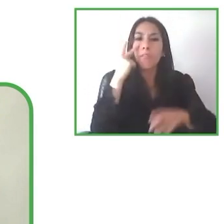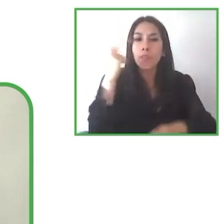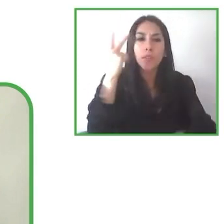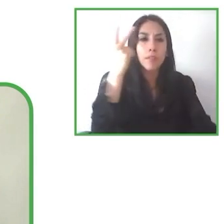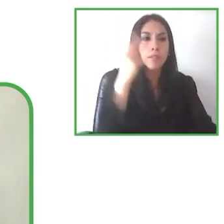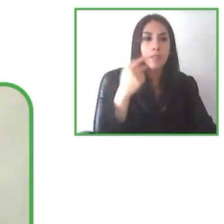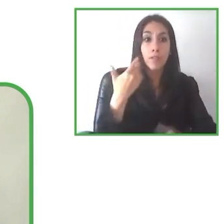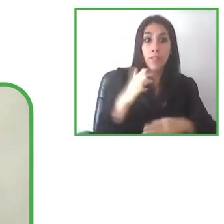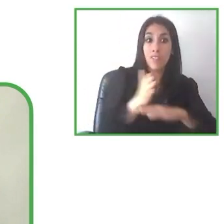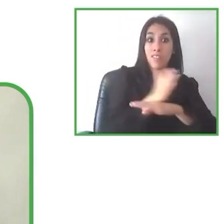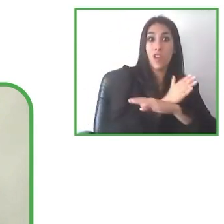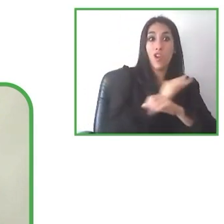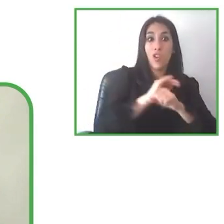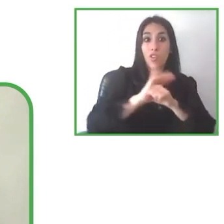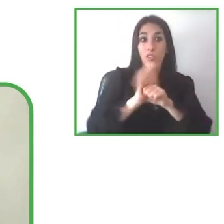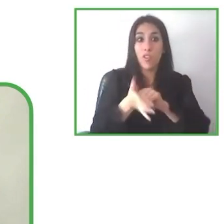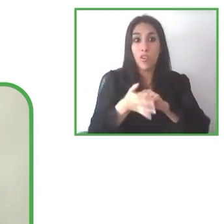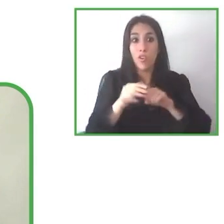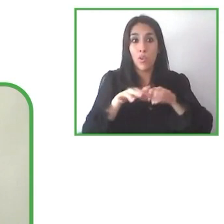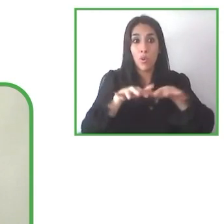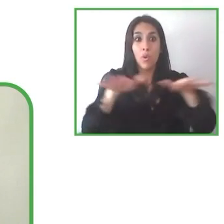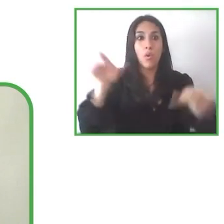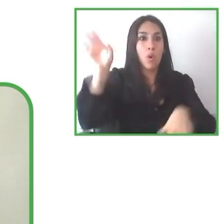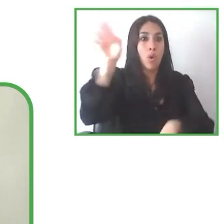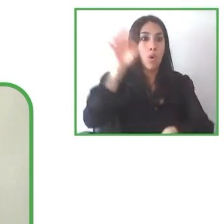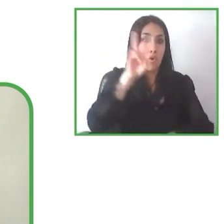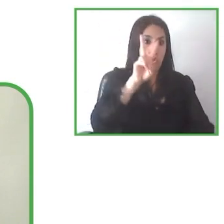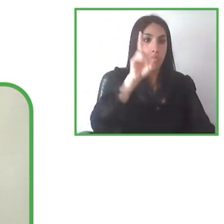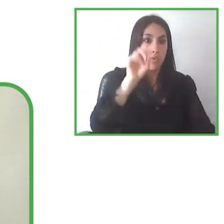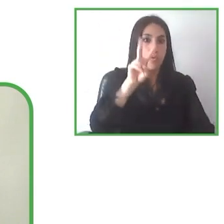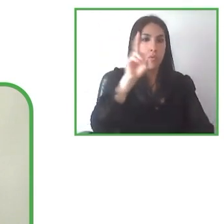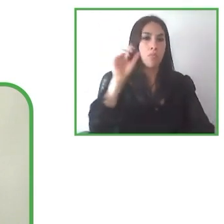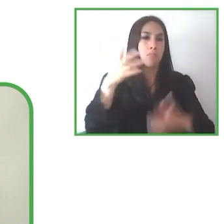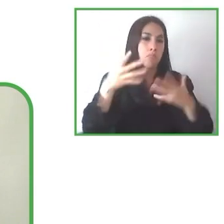and this was at the beginning of 2020 and we had a tour of three weeks